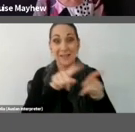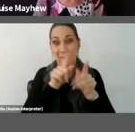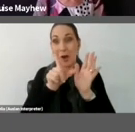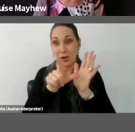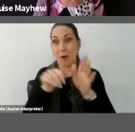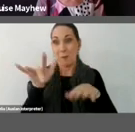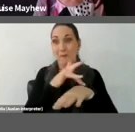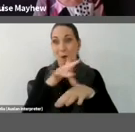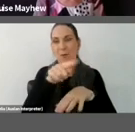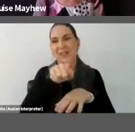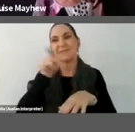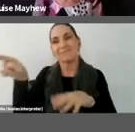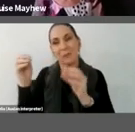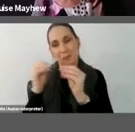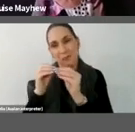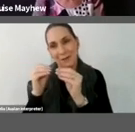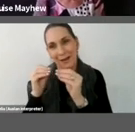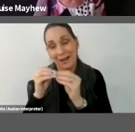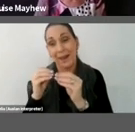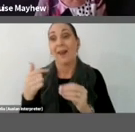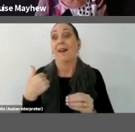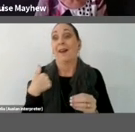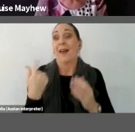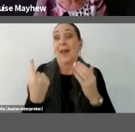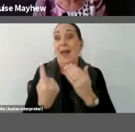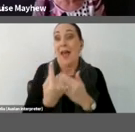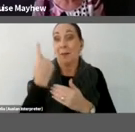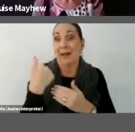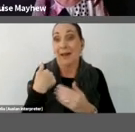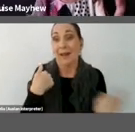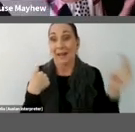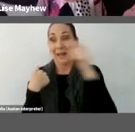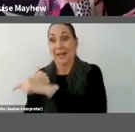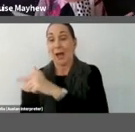Brisbane and then in Brisbane when it took place in Sydney, so I haven’t